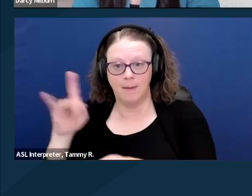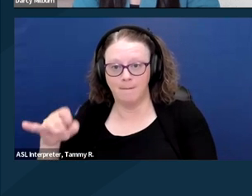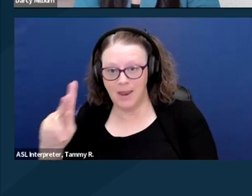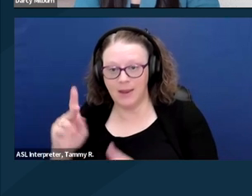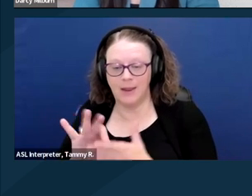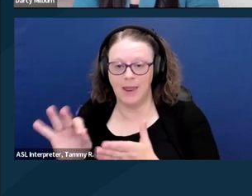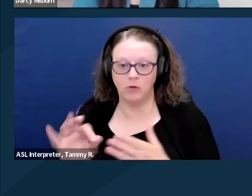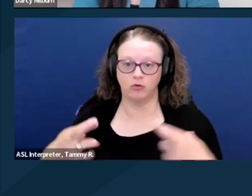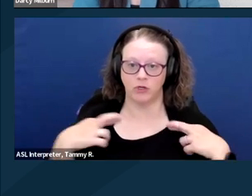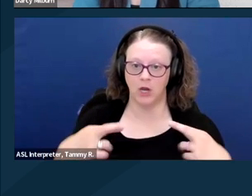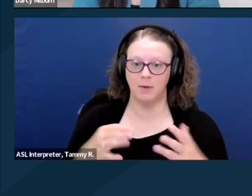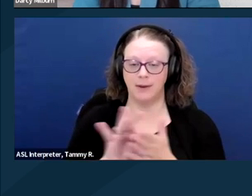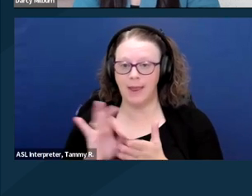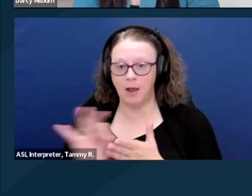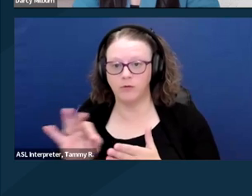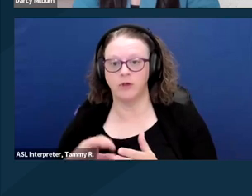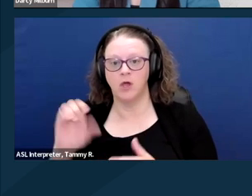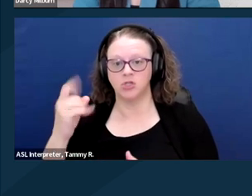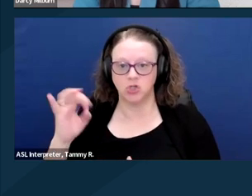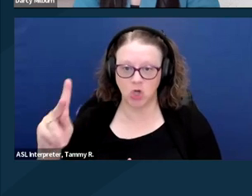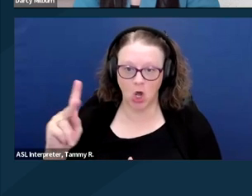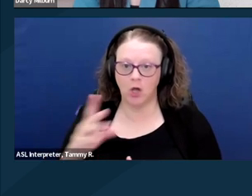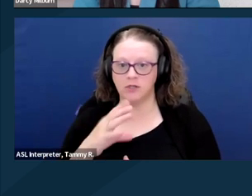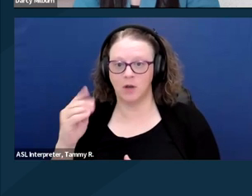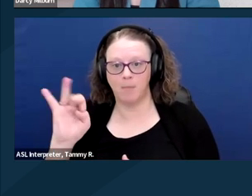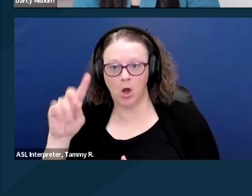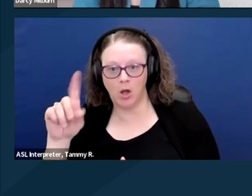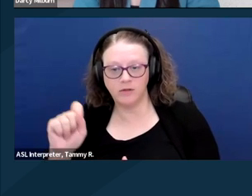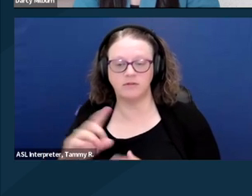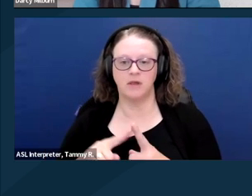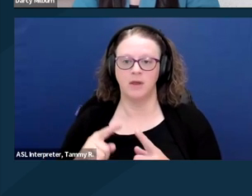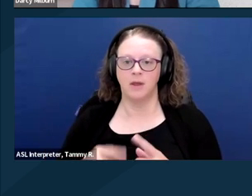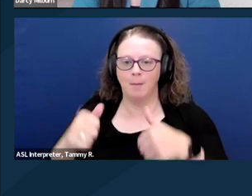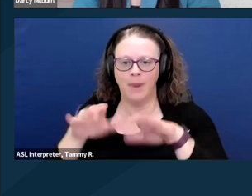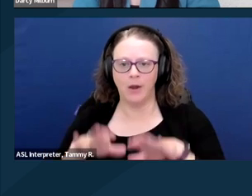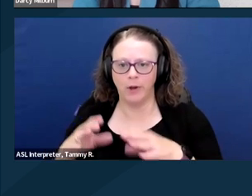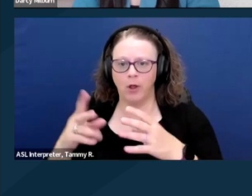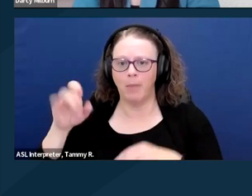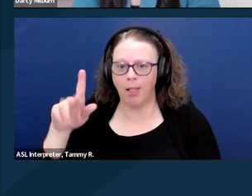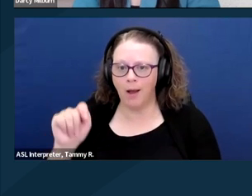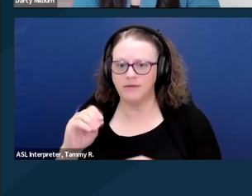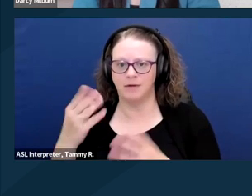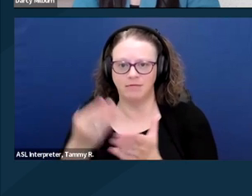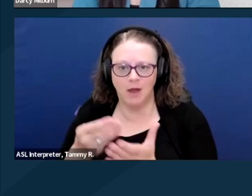the value of life insurance policies and burial funds over a certain amount of money and some personal property.